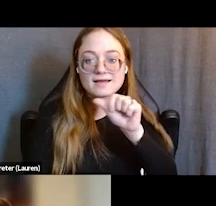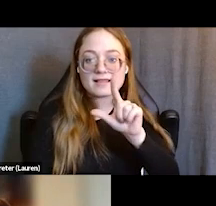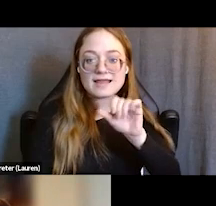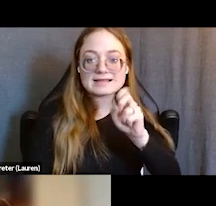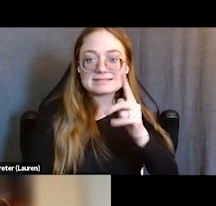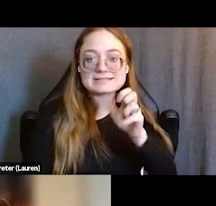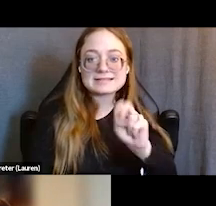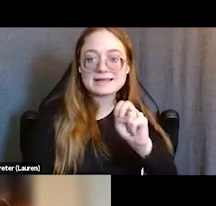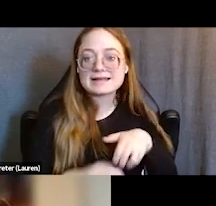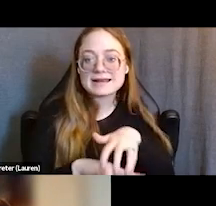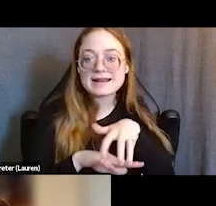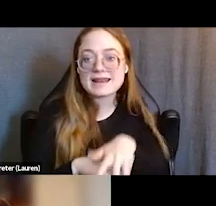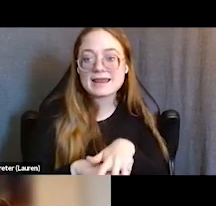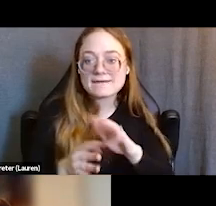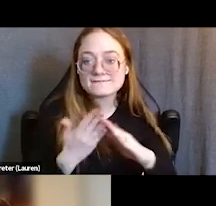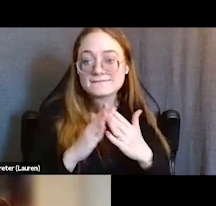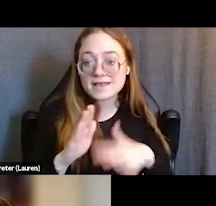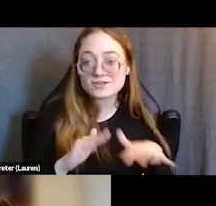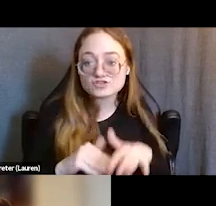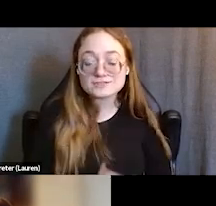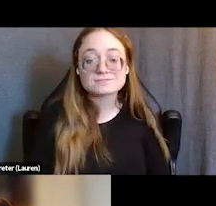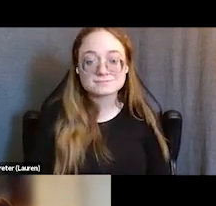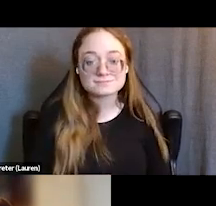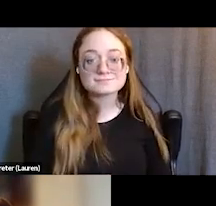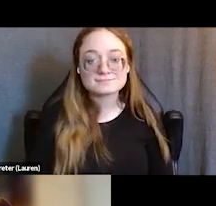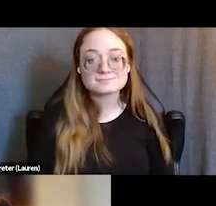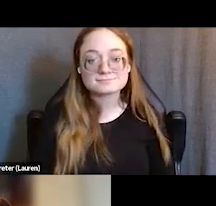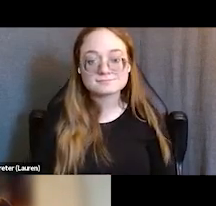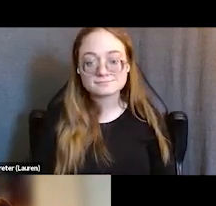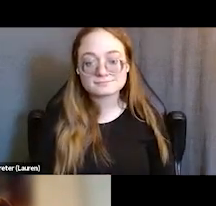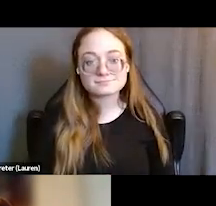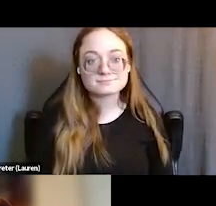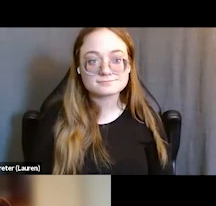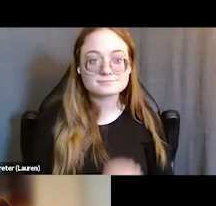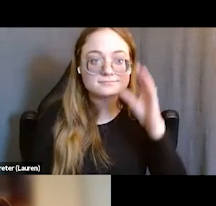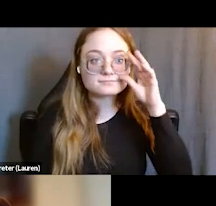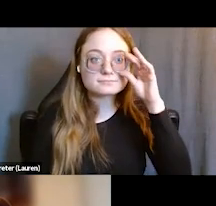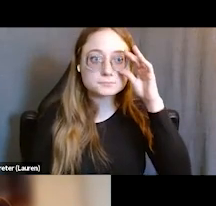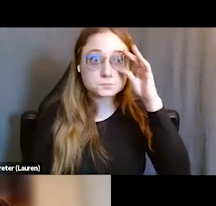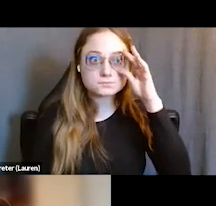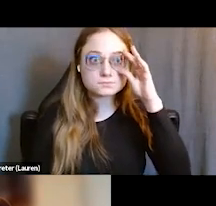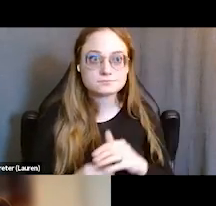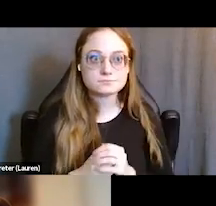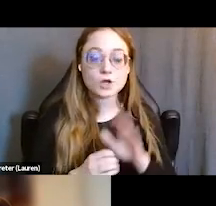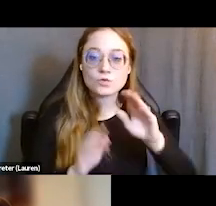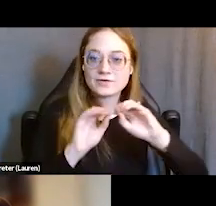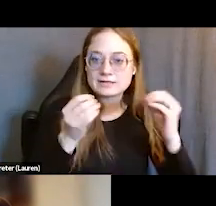In terms of the professional agency or organization that most closely describes where you work,